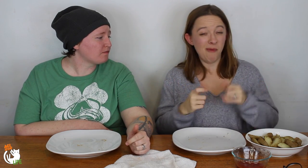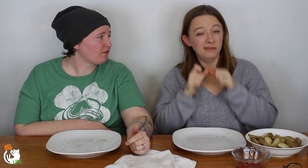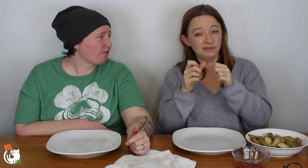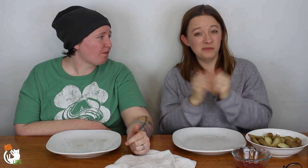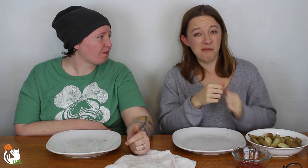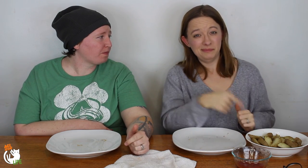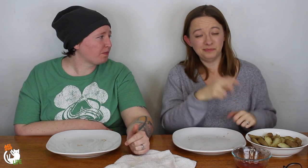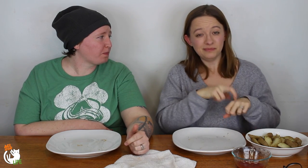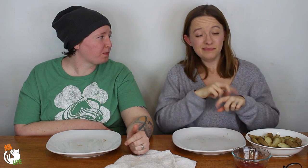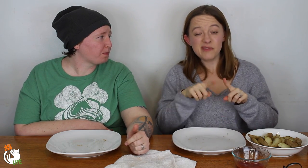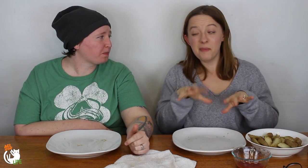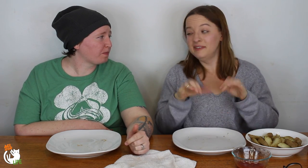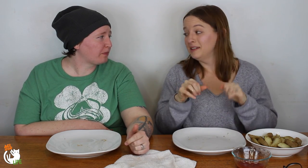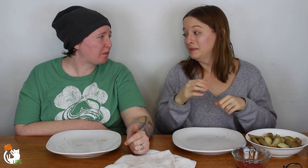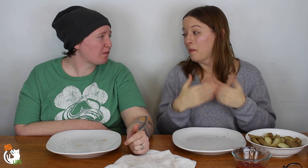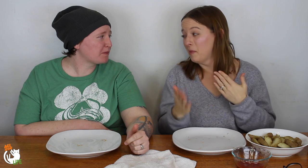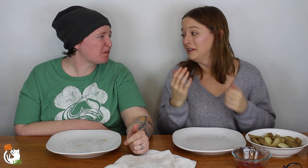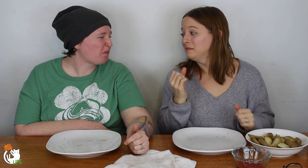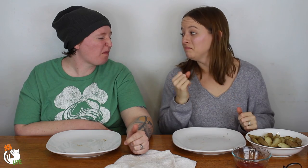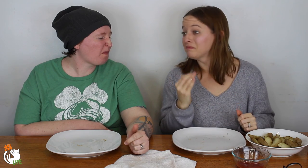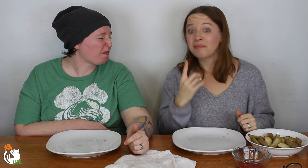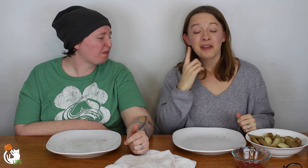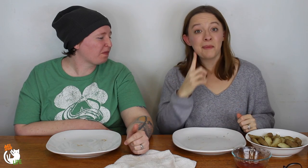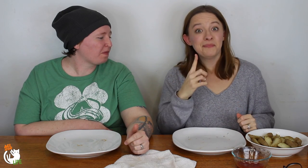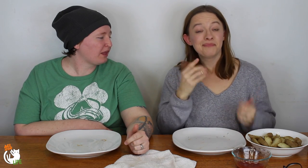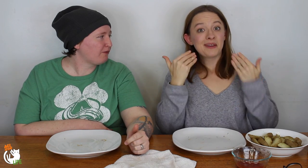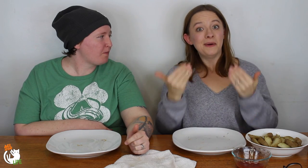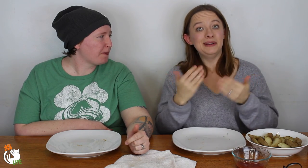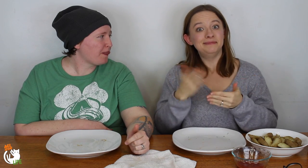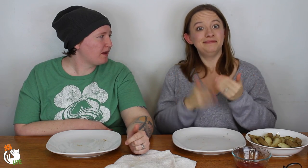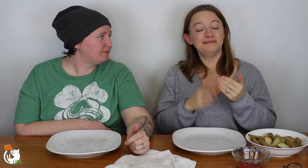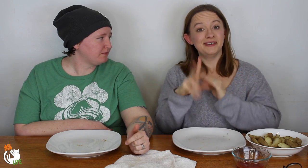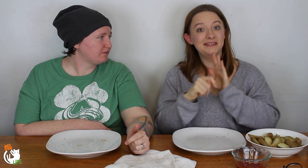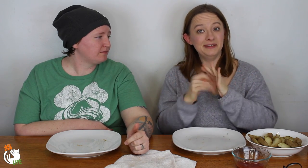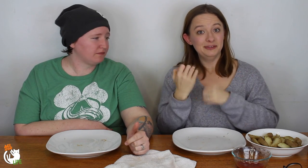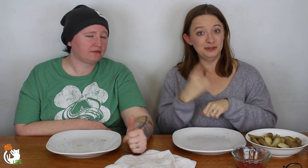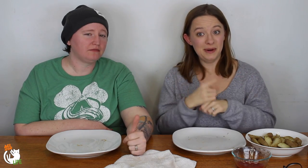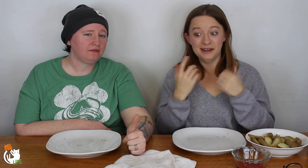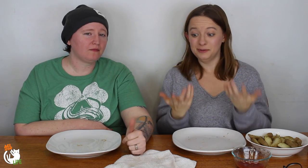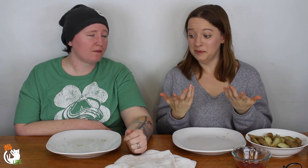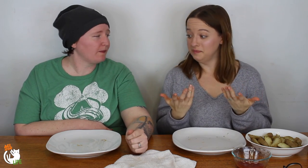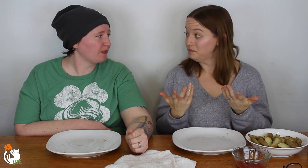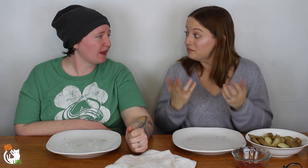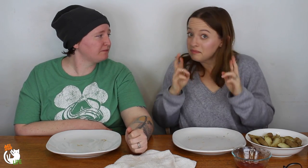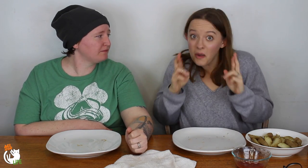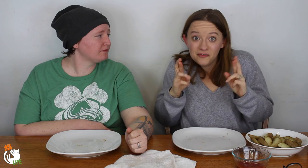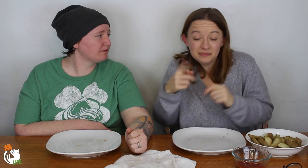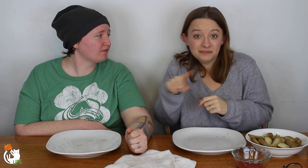and I'll probably just keep eating the potatoes but that will take me a while. So, I think we are going to end the video for today.